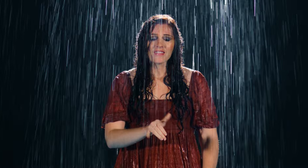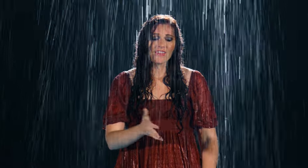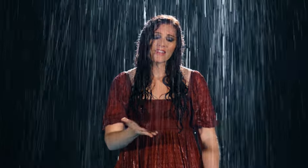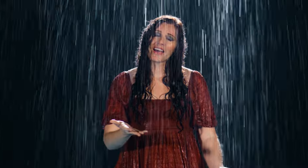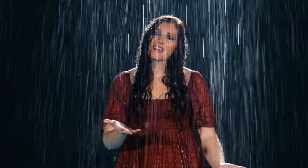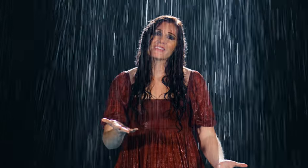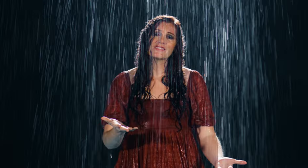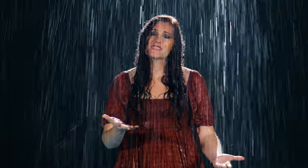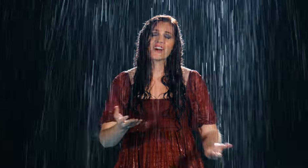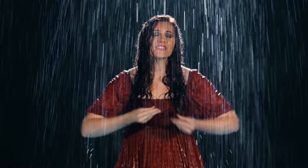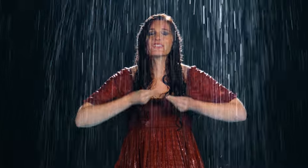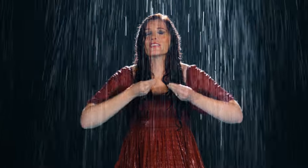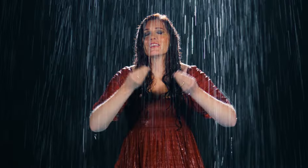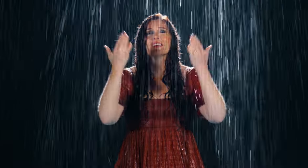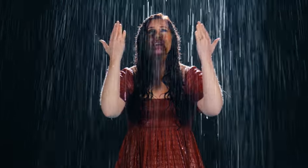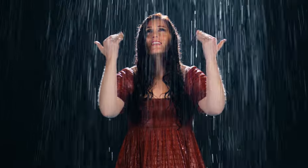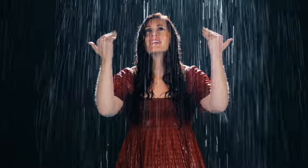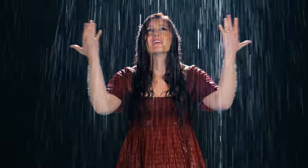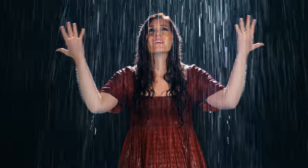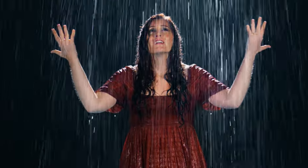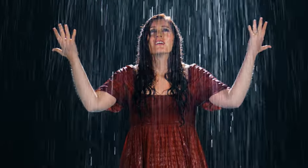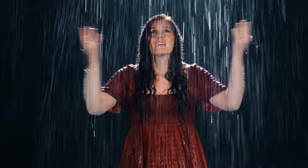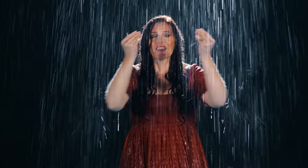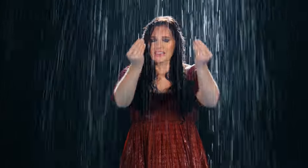Then I can start to heal